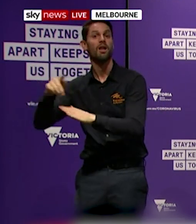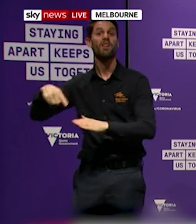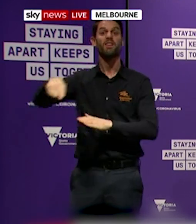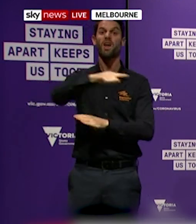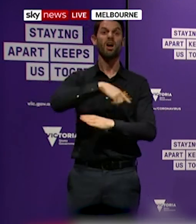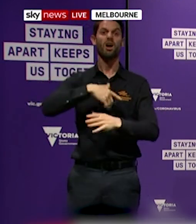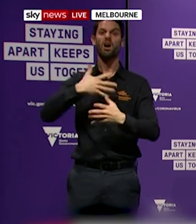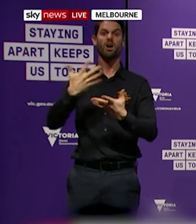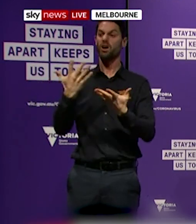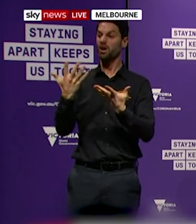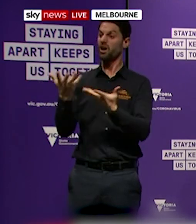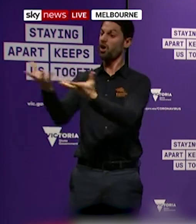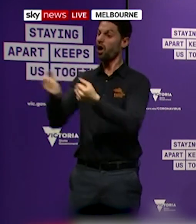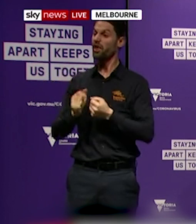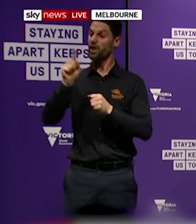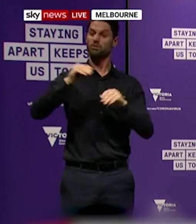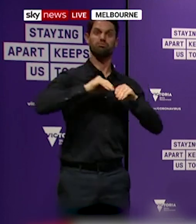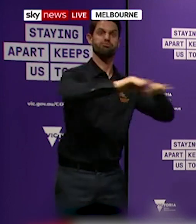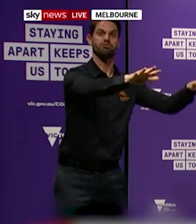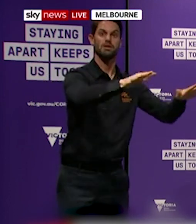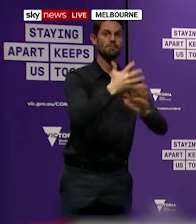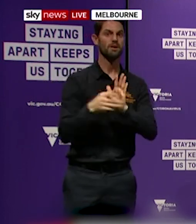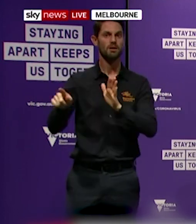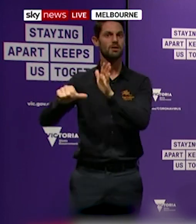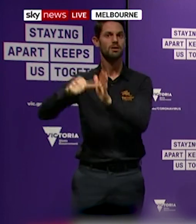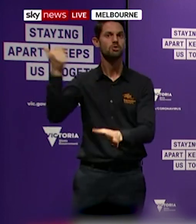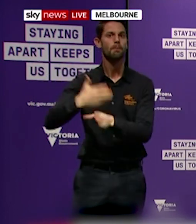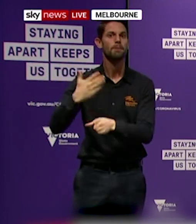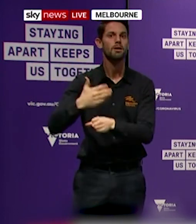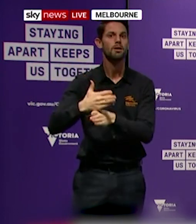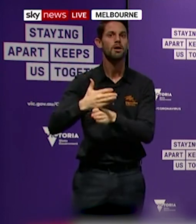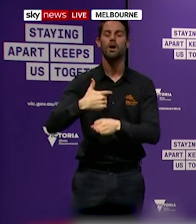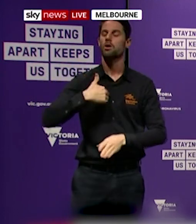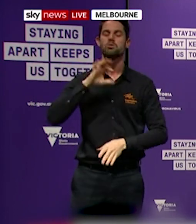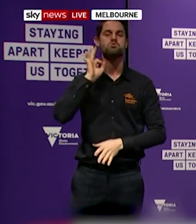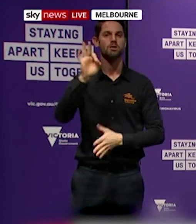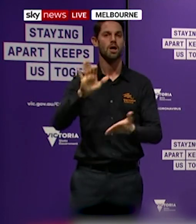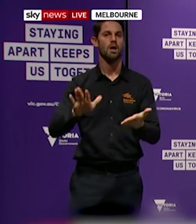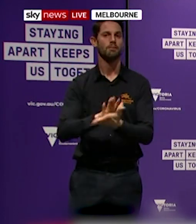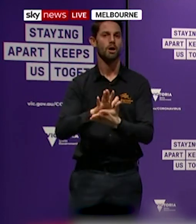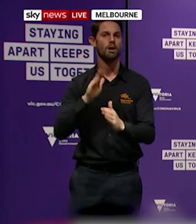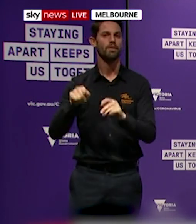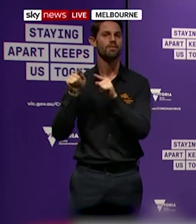That is unacceptable to me. I'm sure that will be unacceptable, certainly to all of those who will be impacted by the restrictions